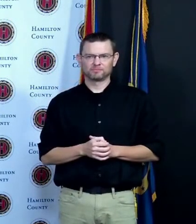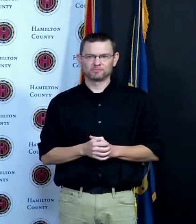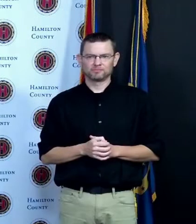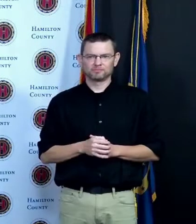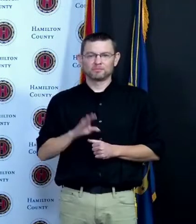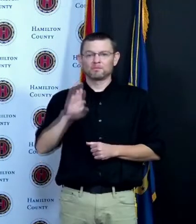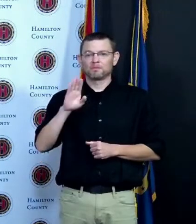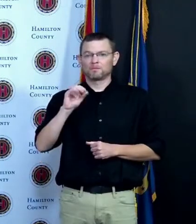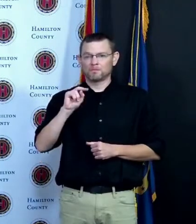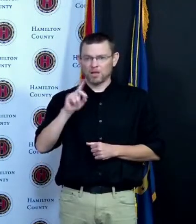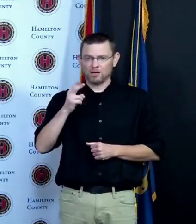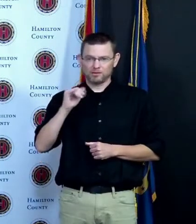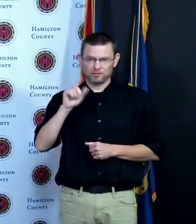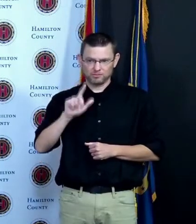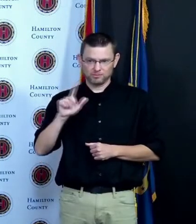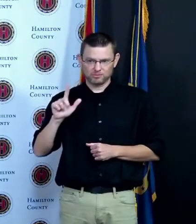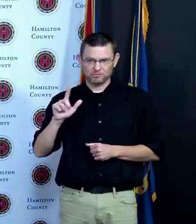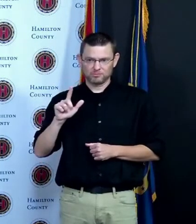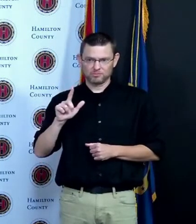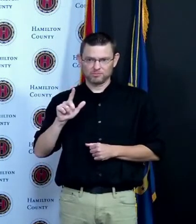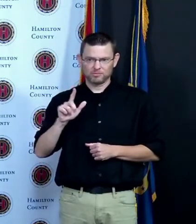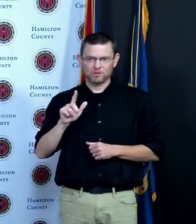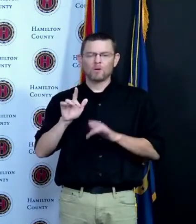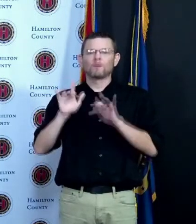Anderson Kenwood